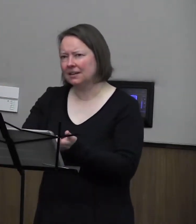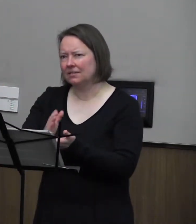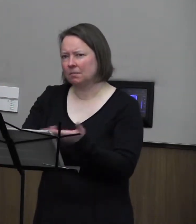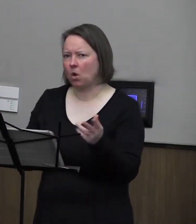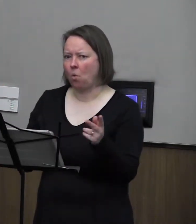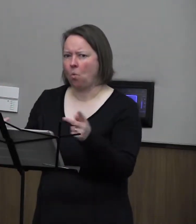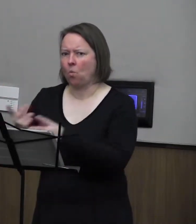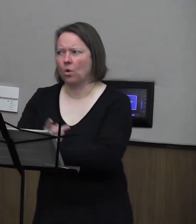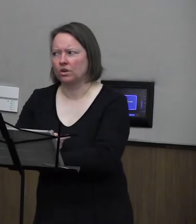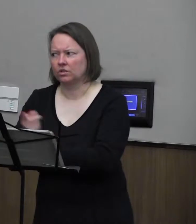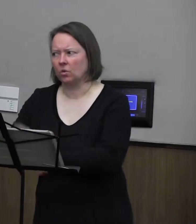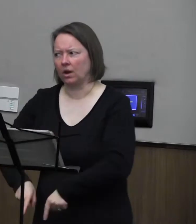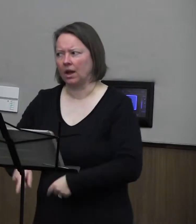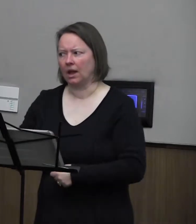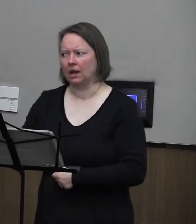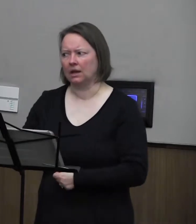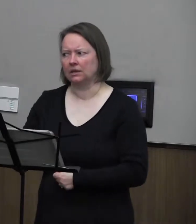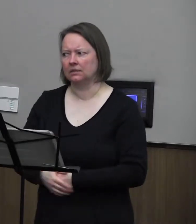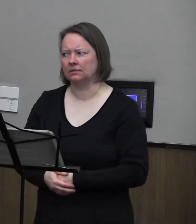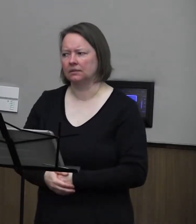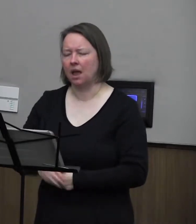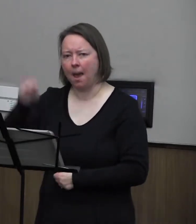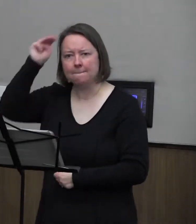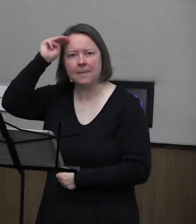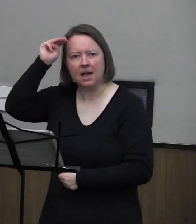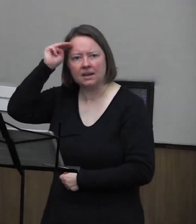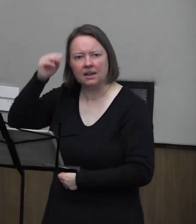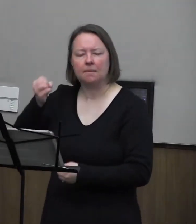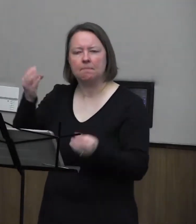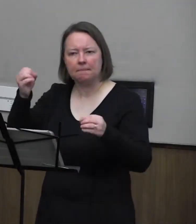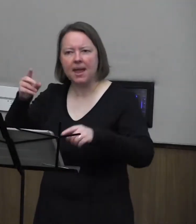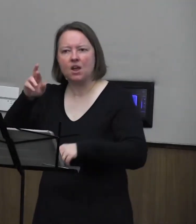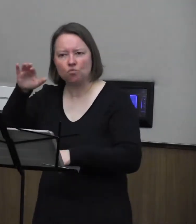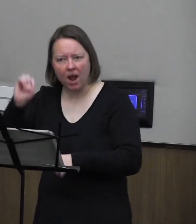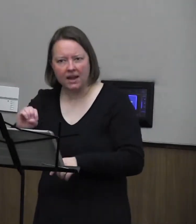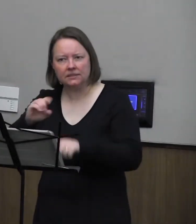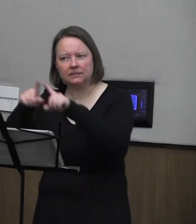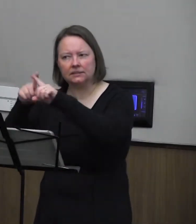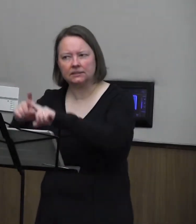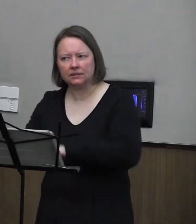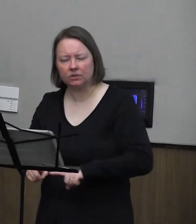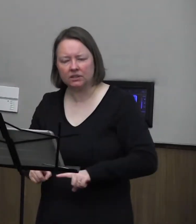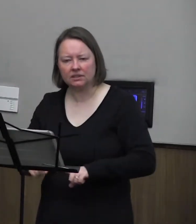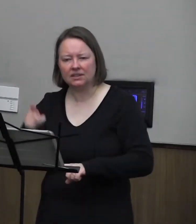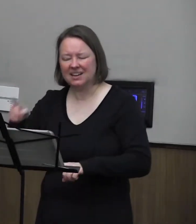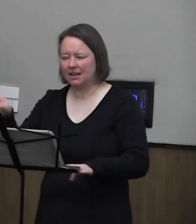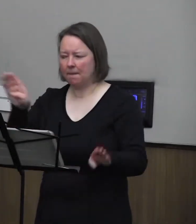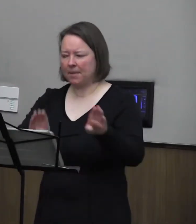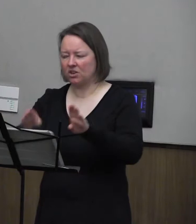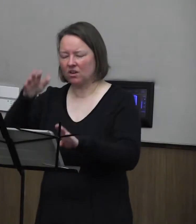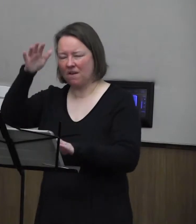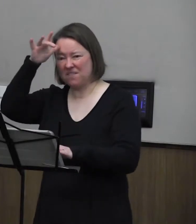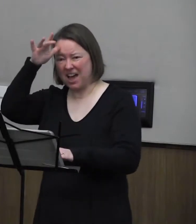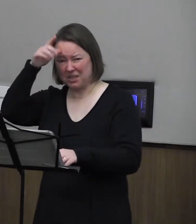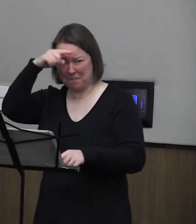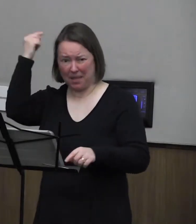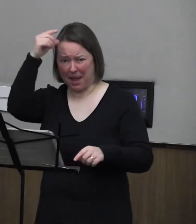is going on. Melky is multi-racial. His biological father is a black man,